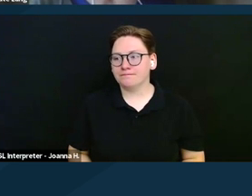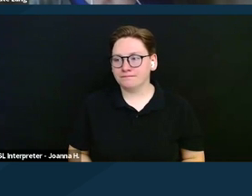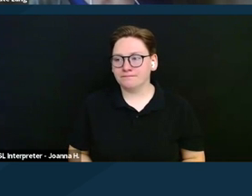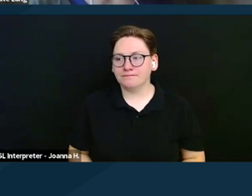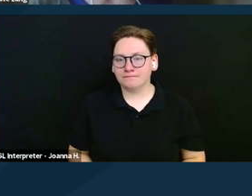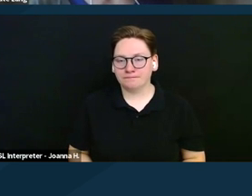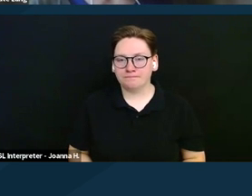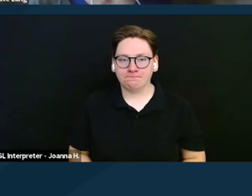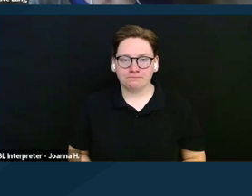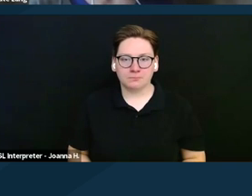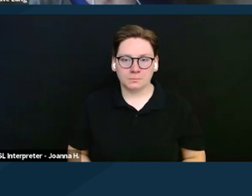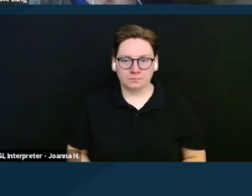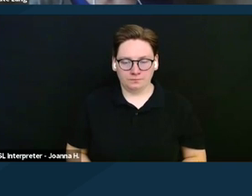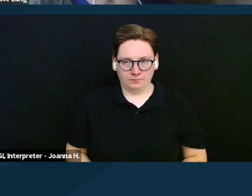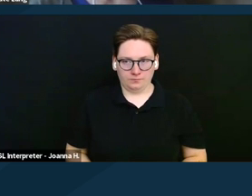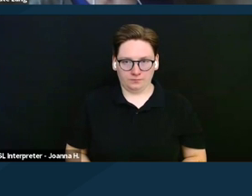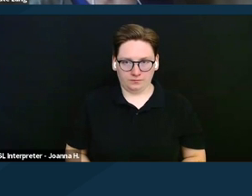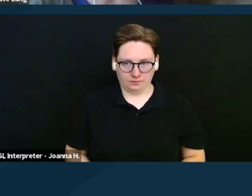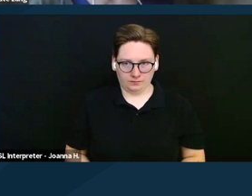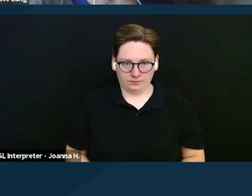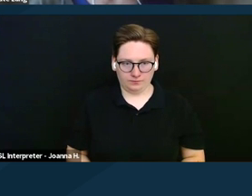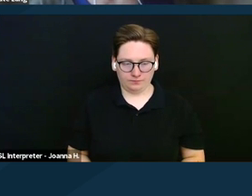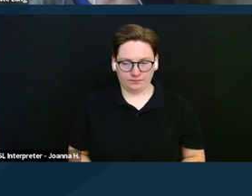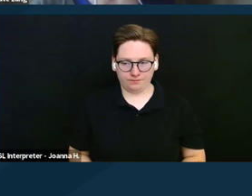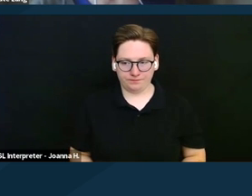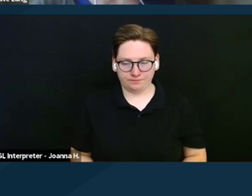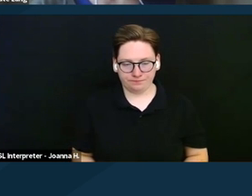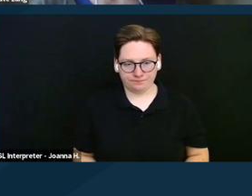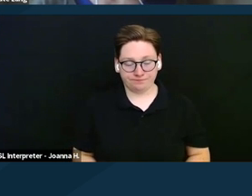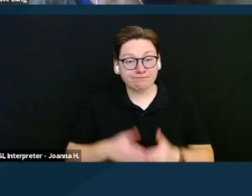So even if two unmarried SSI beneficiaries